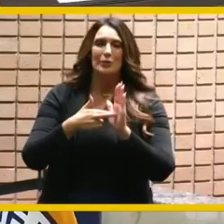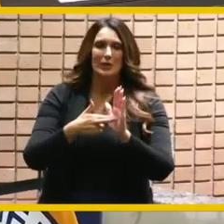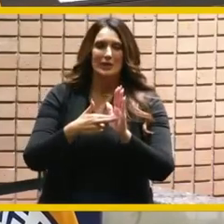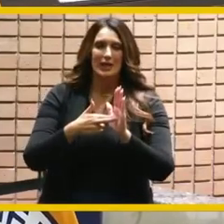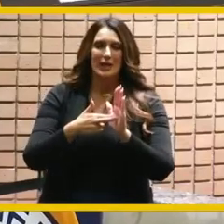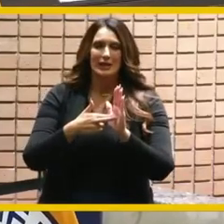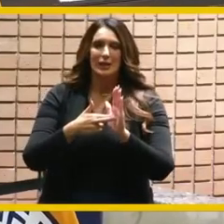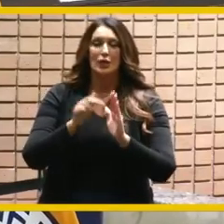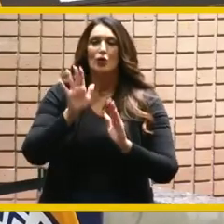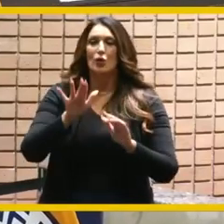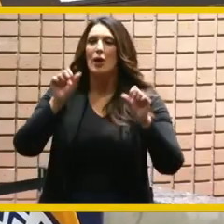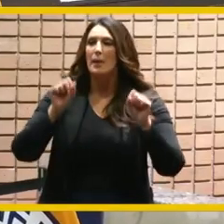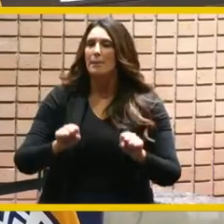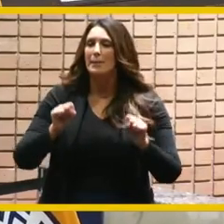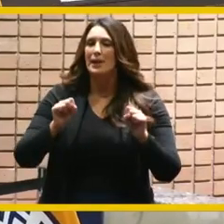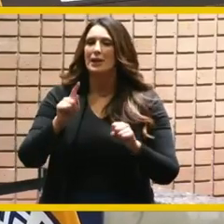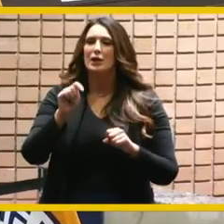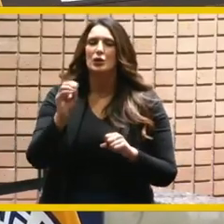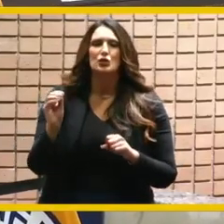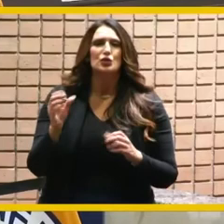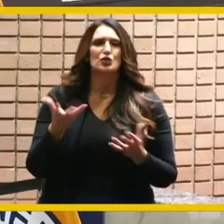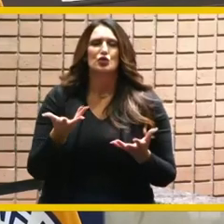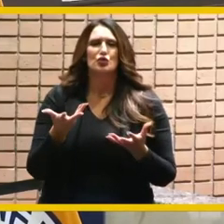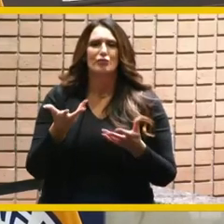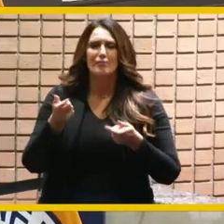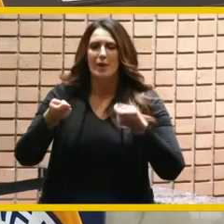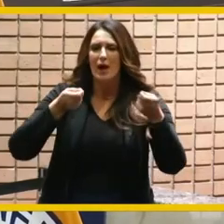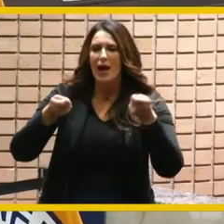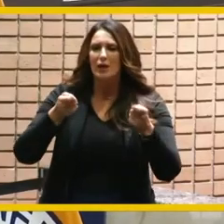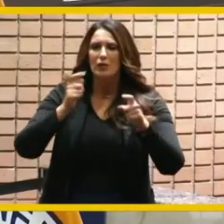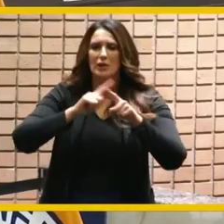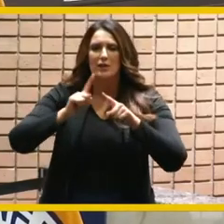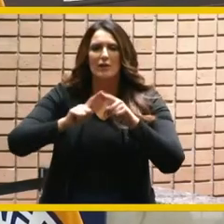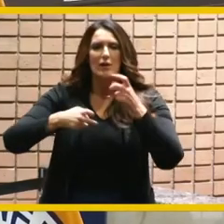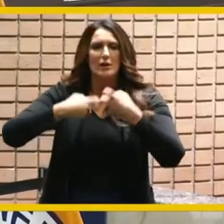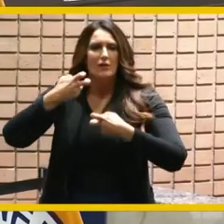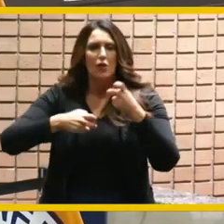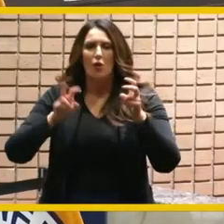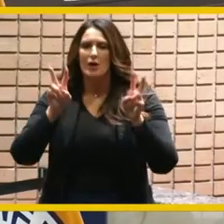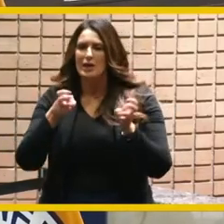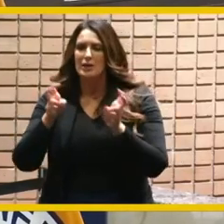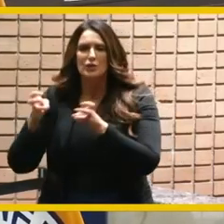your ability to grasp complicated issues and form relationships was instrumental in shaping the